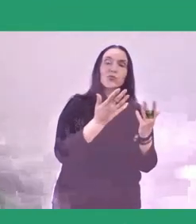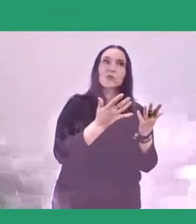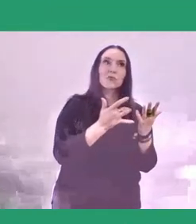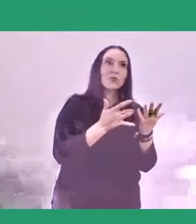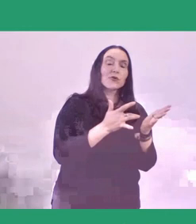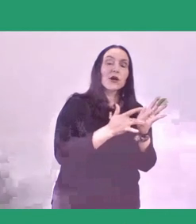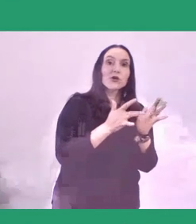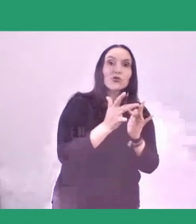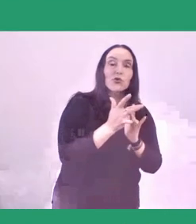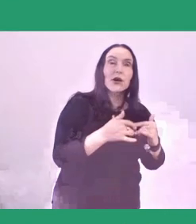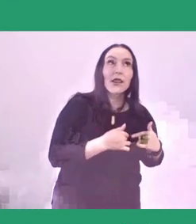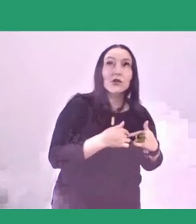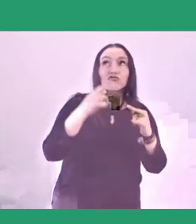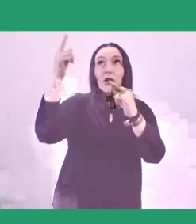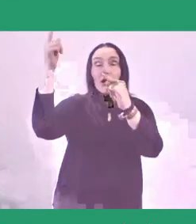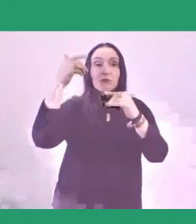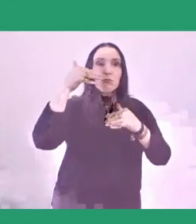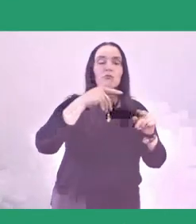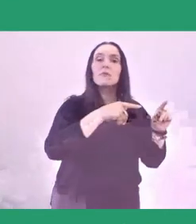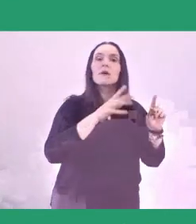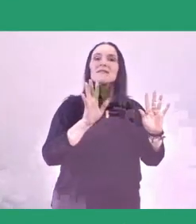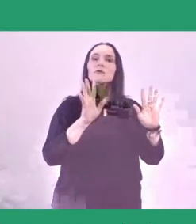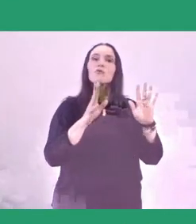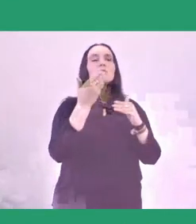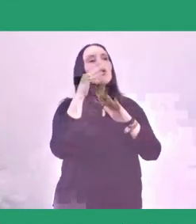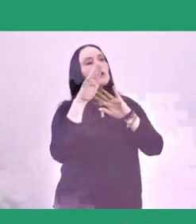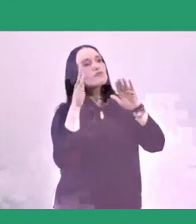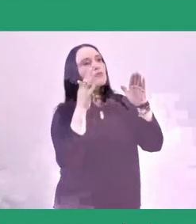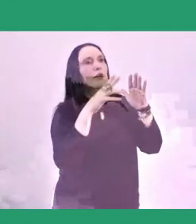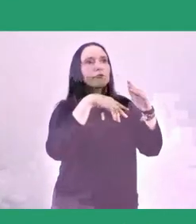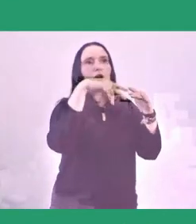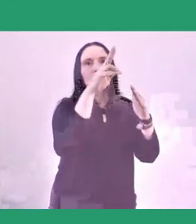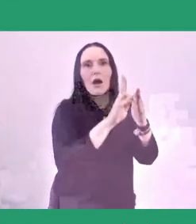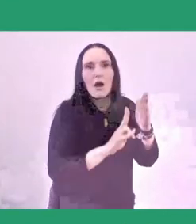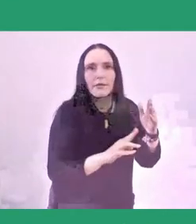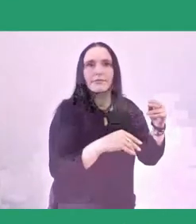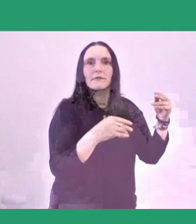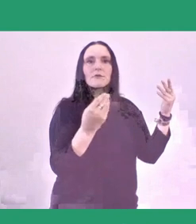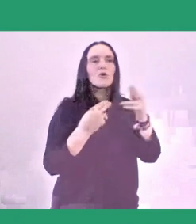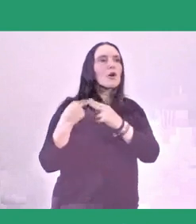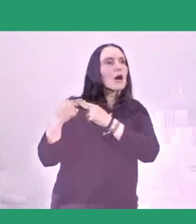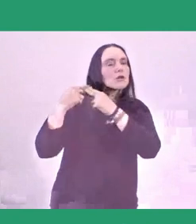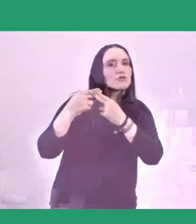especially working in the arts and traditional culture,